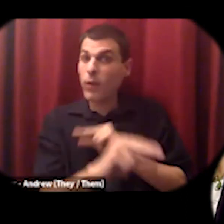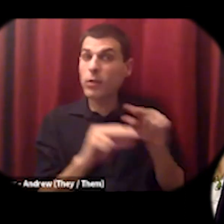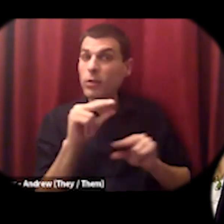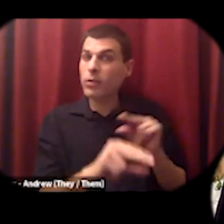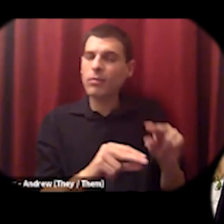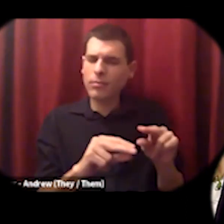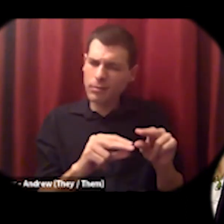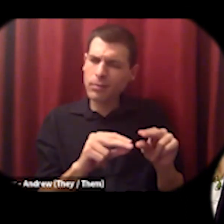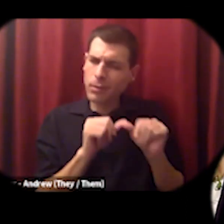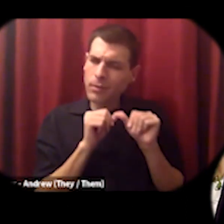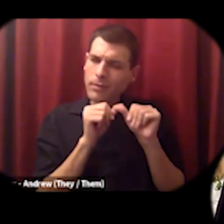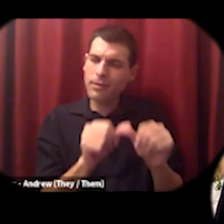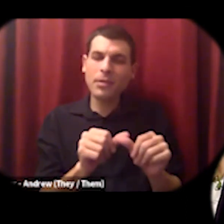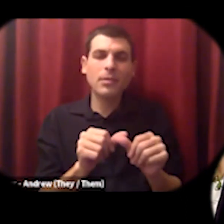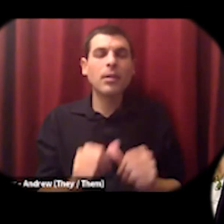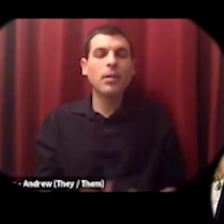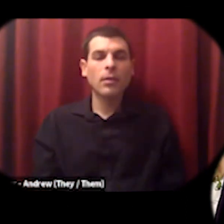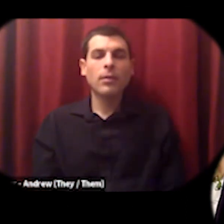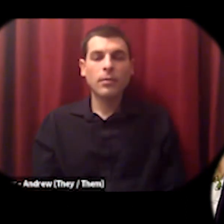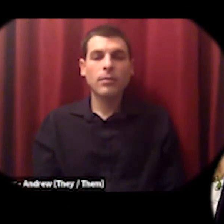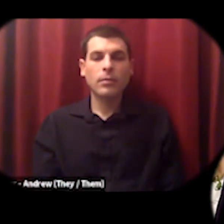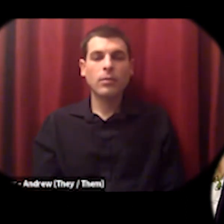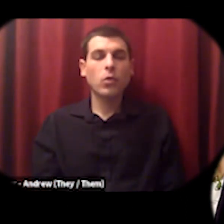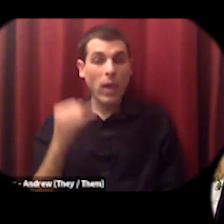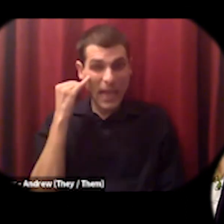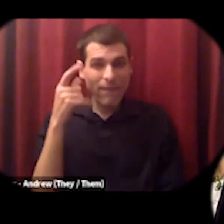wrapping your mind around the financials and the economics of some of these things